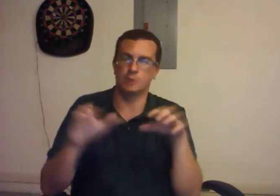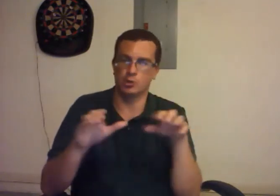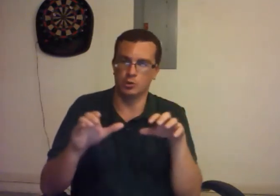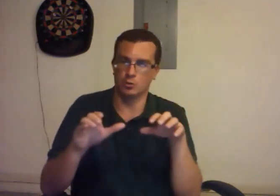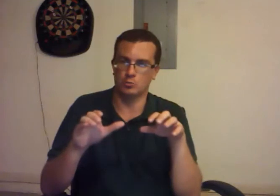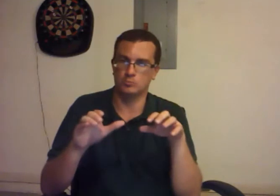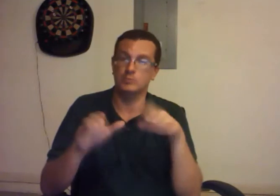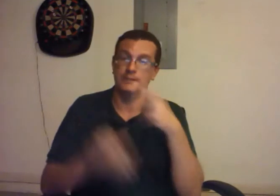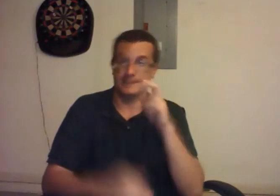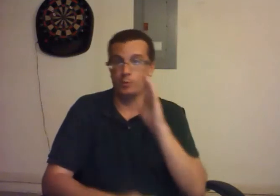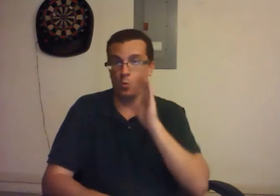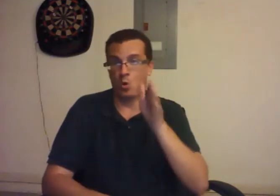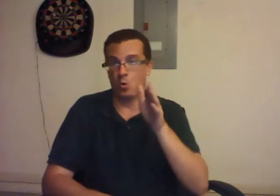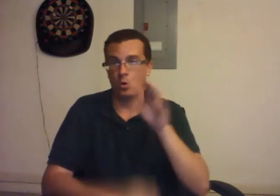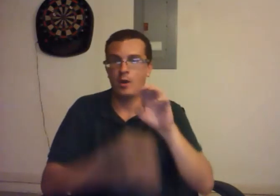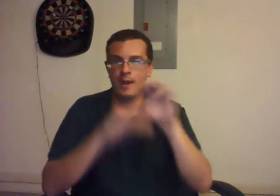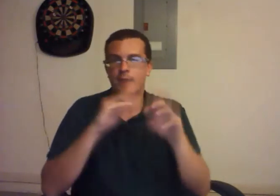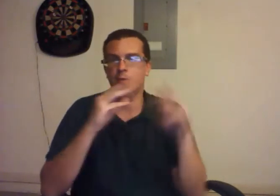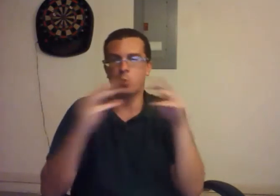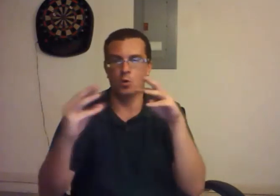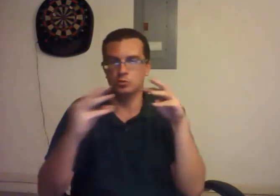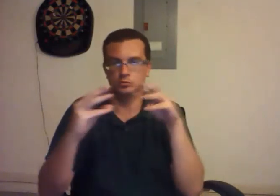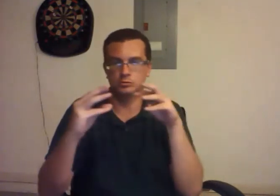He WILL end the wars.